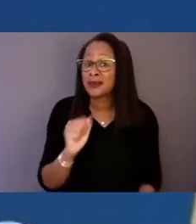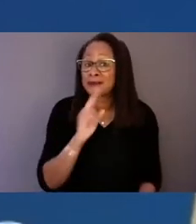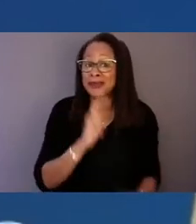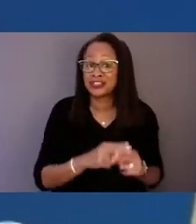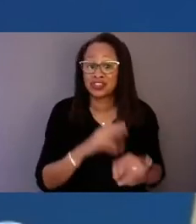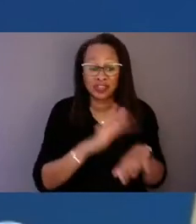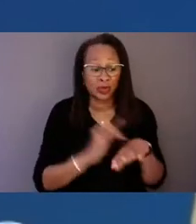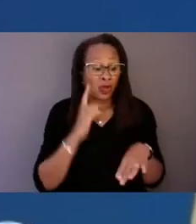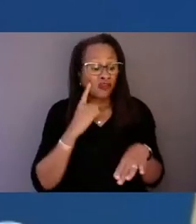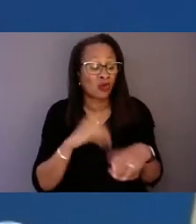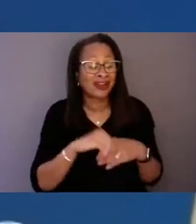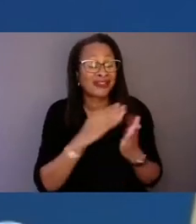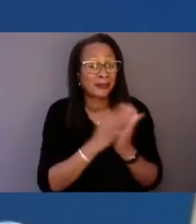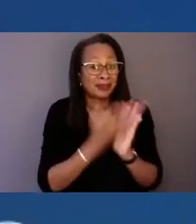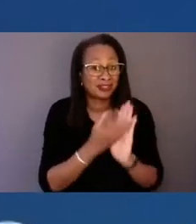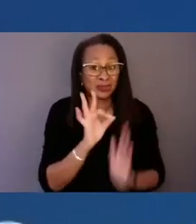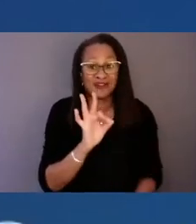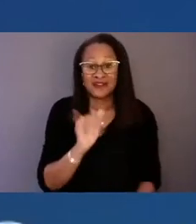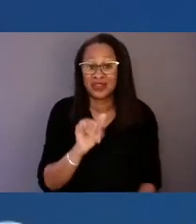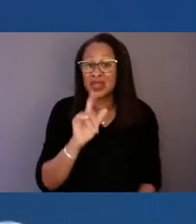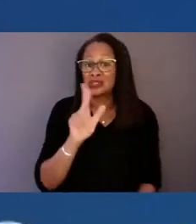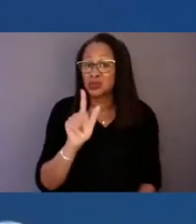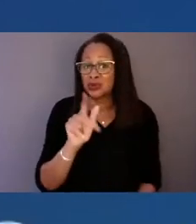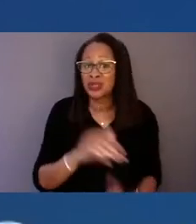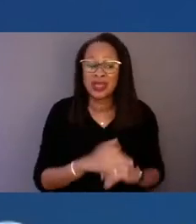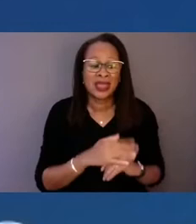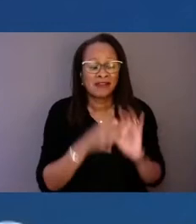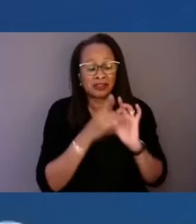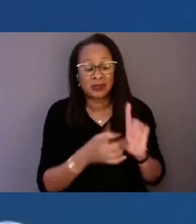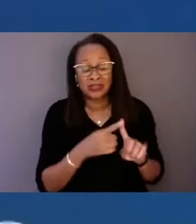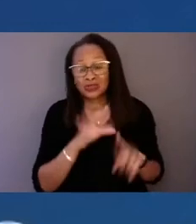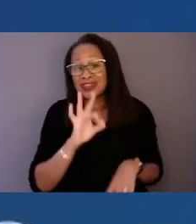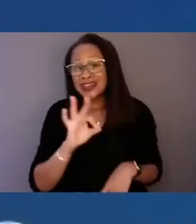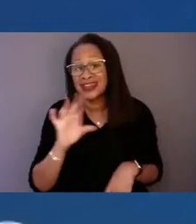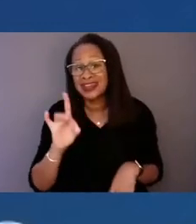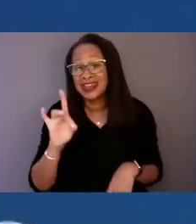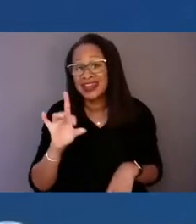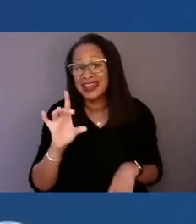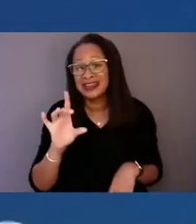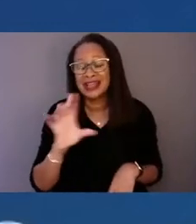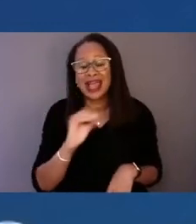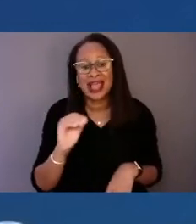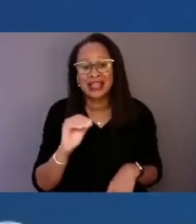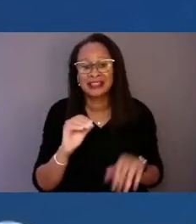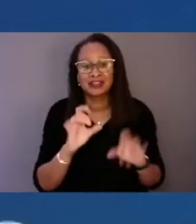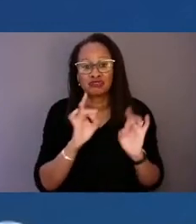with respect to 988 in the crisis services continuum, but also making sure that we can transform